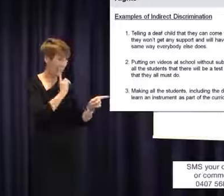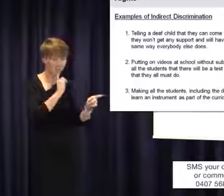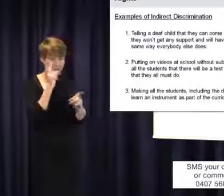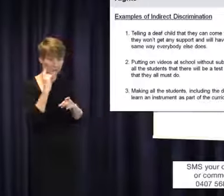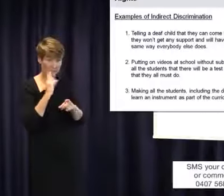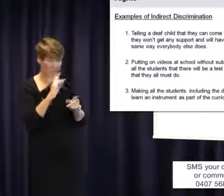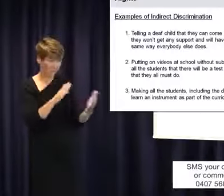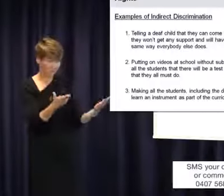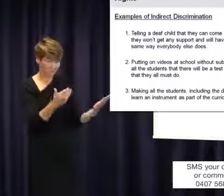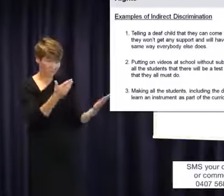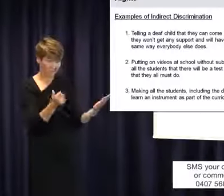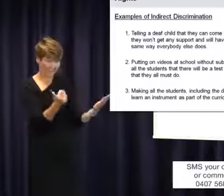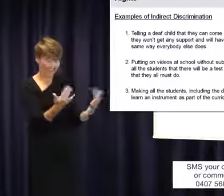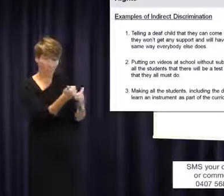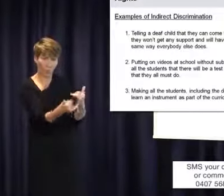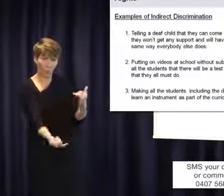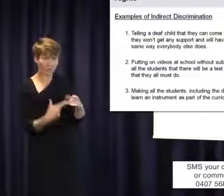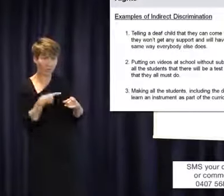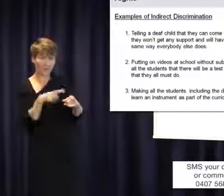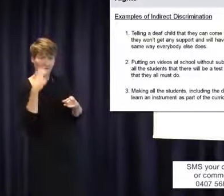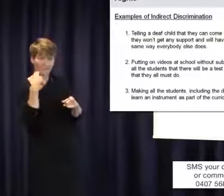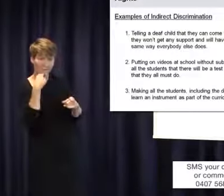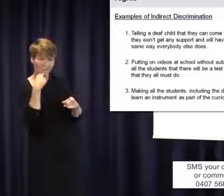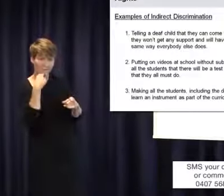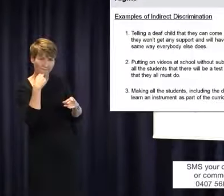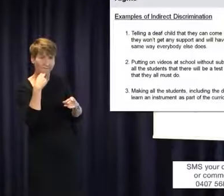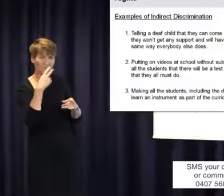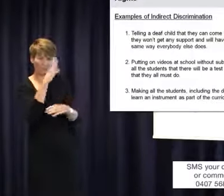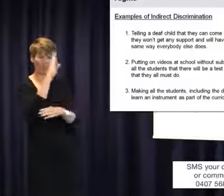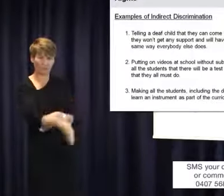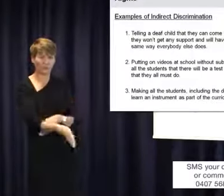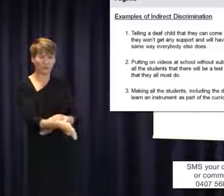their disability, a kind of simple way of putting indirect is when they're treating